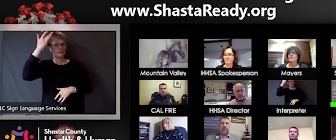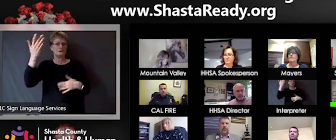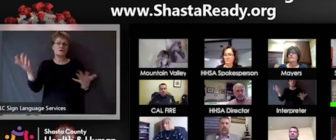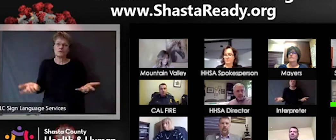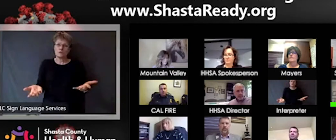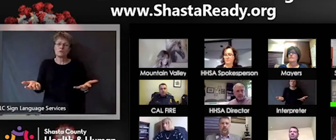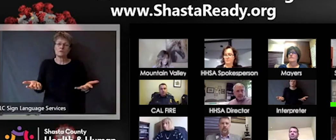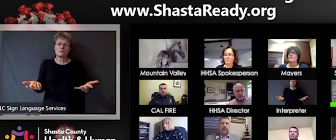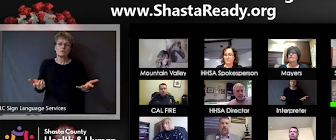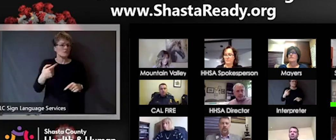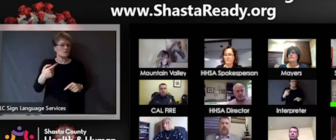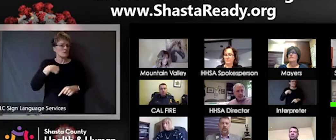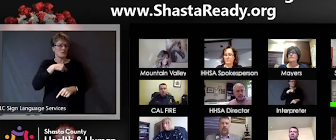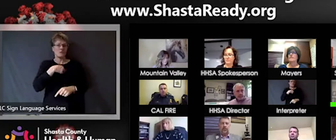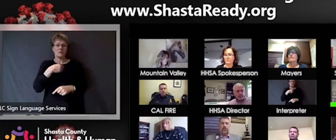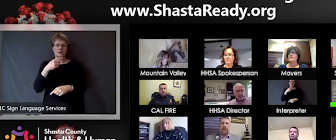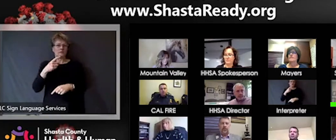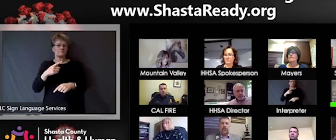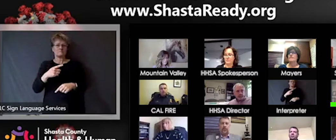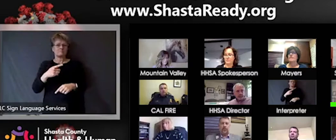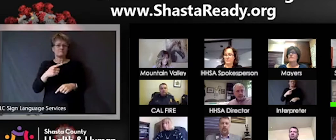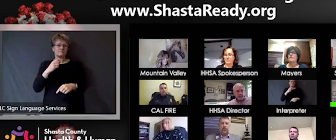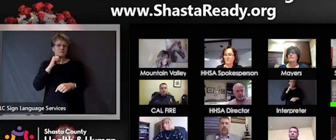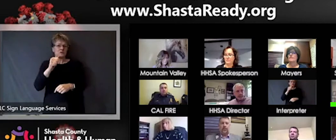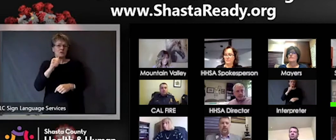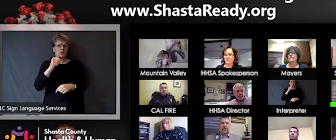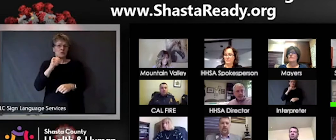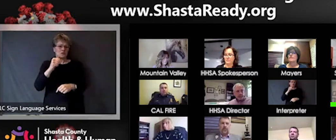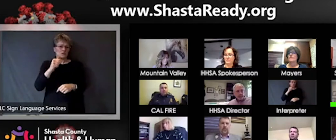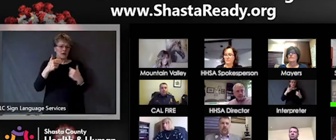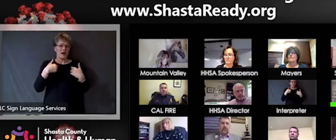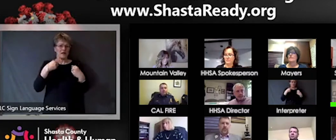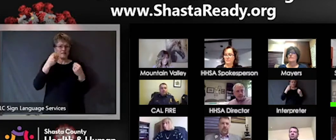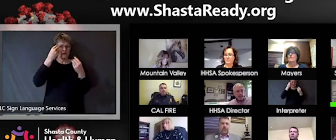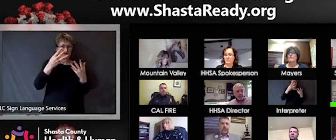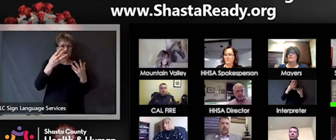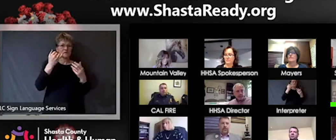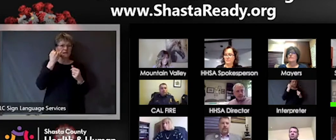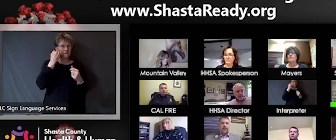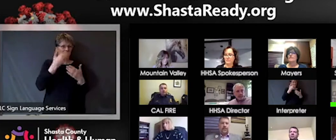a test or even people who might be spreading, but we they're never gonna get